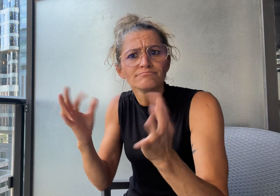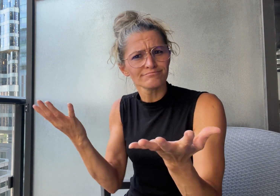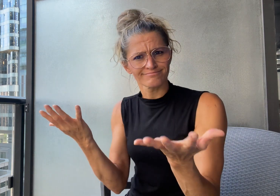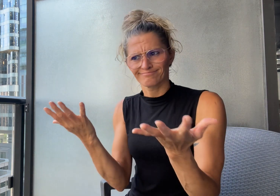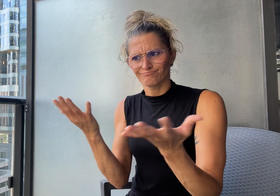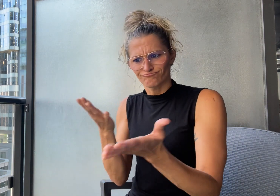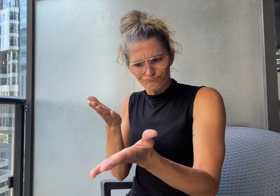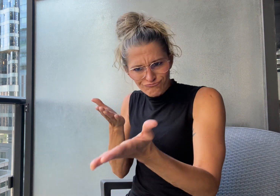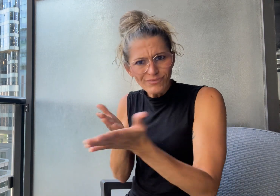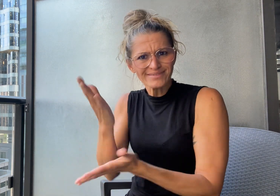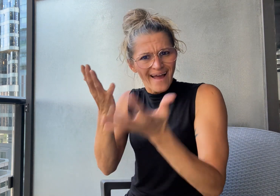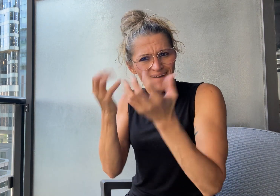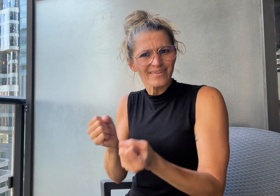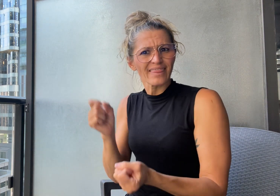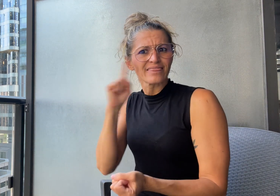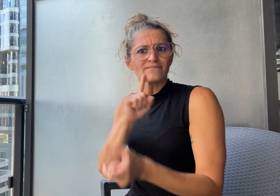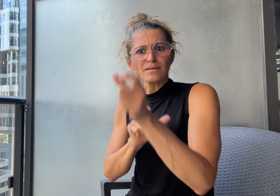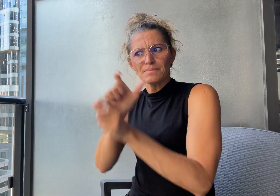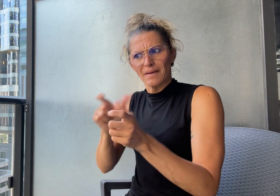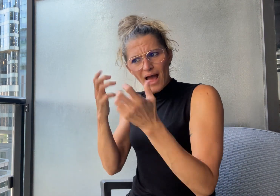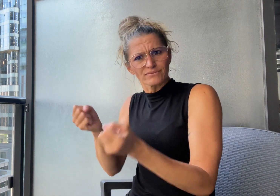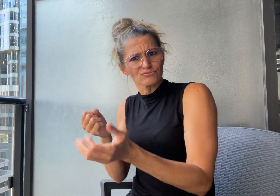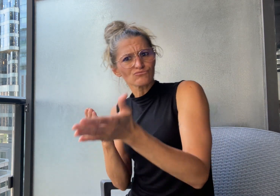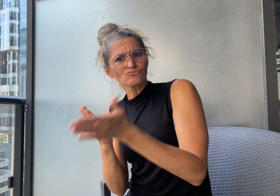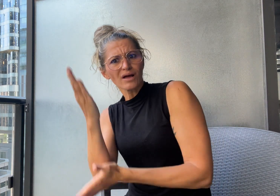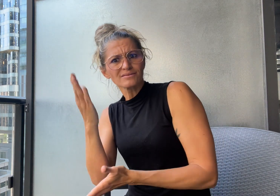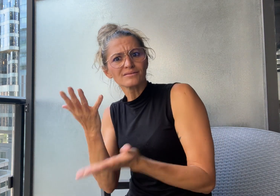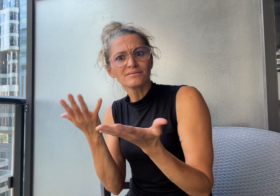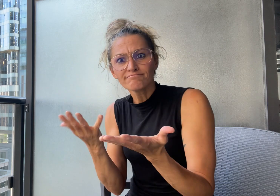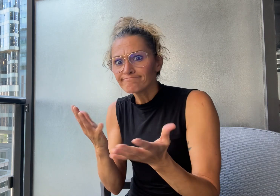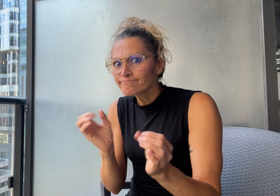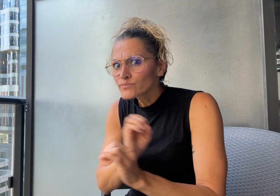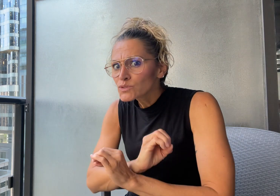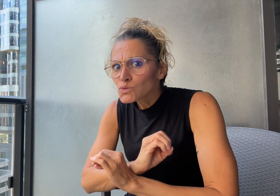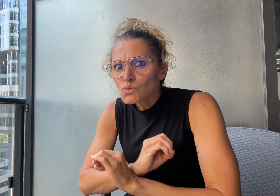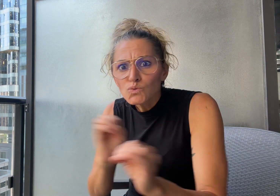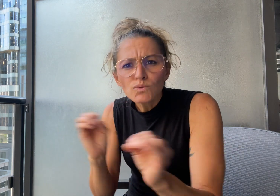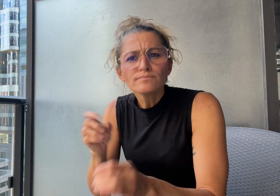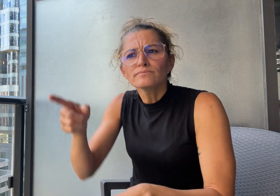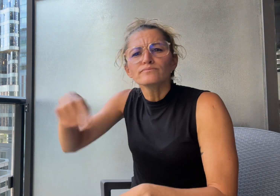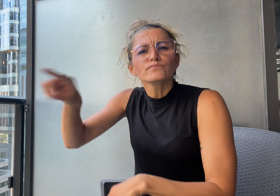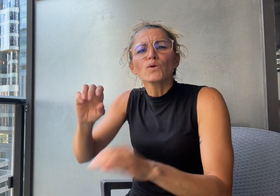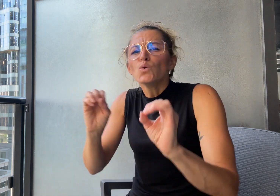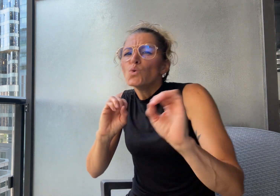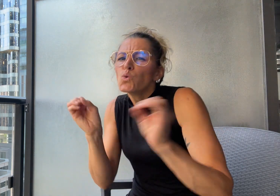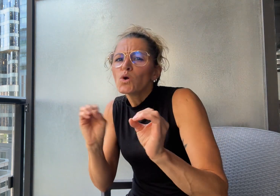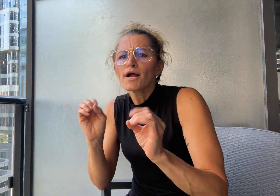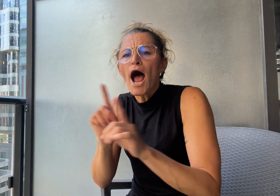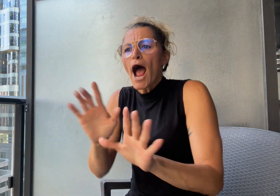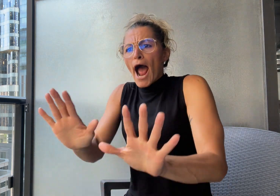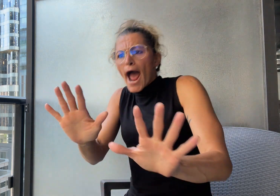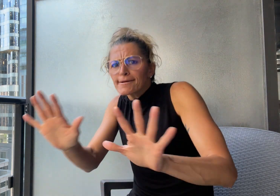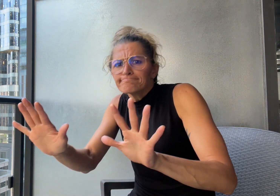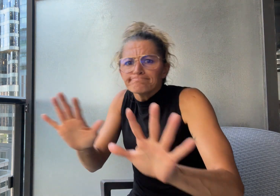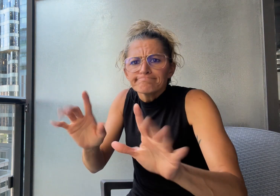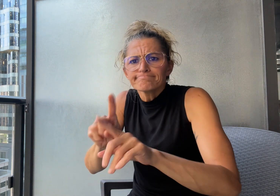as there was no effort made to ensure